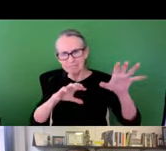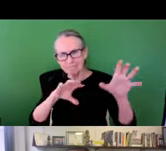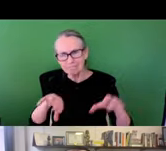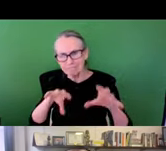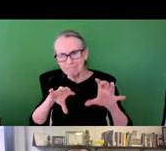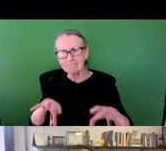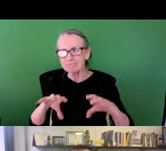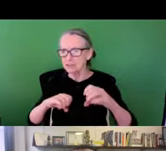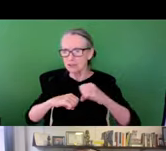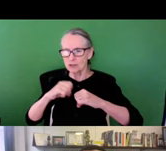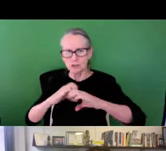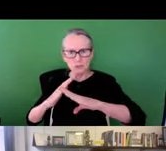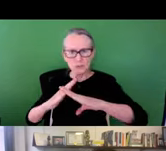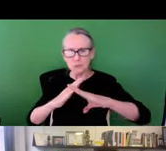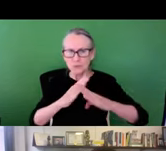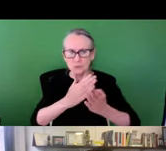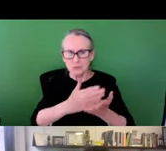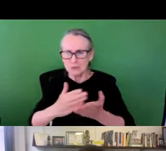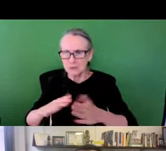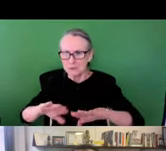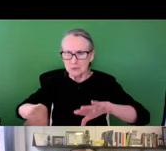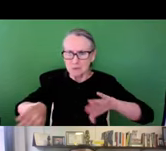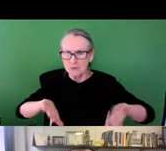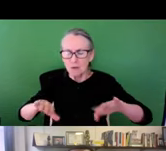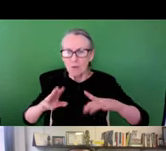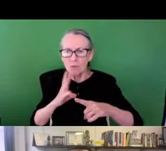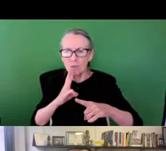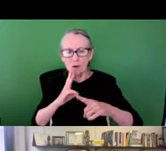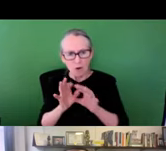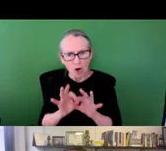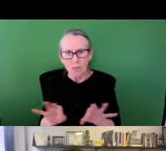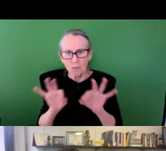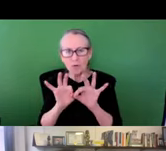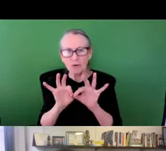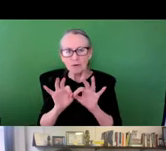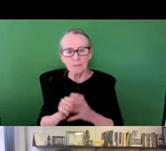The quality condition of stormwater infrastructure to address and to manage these